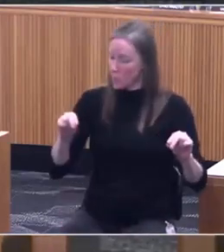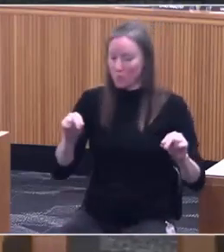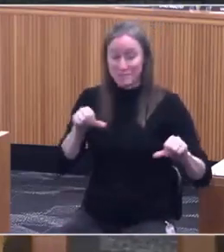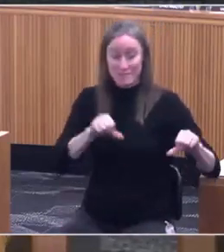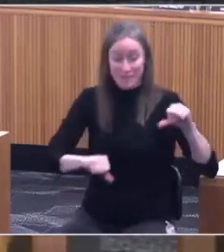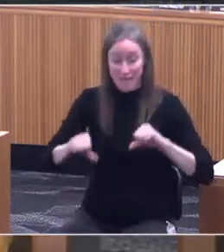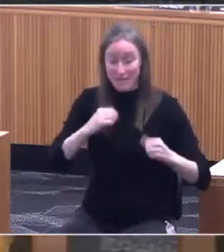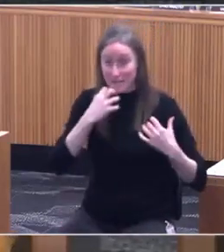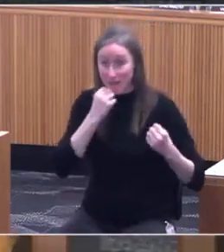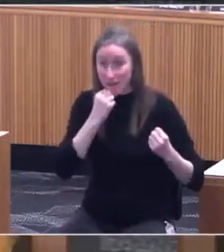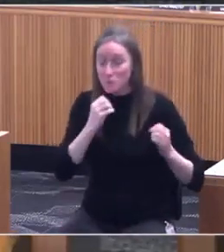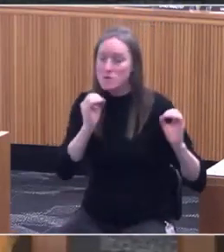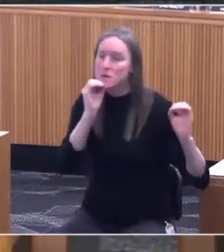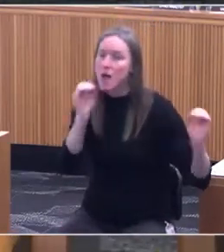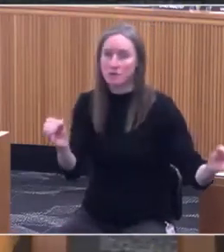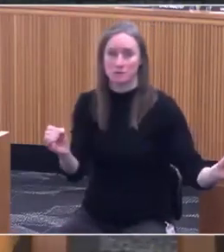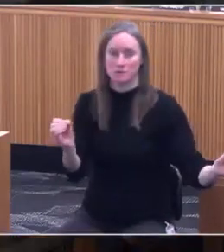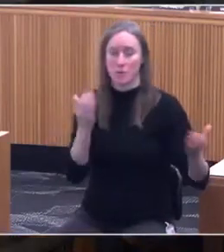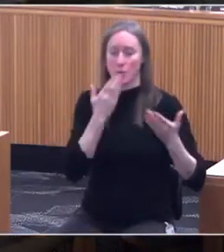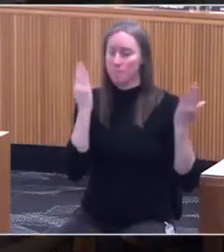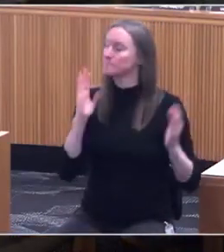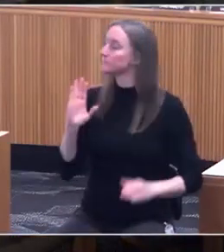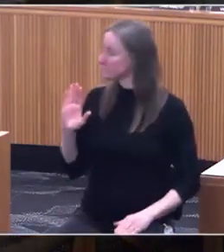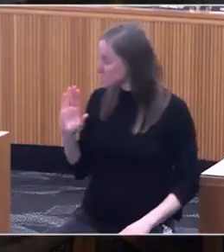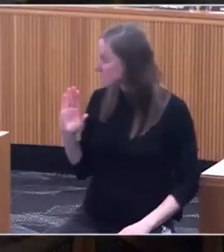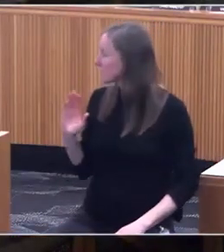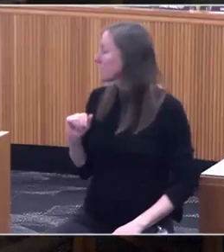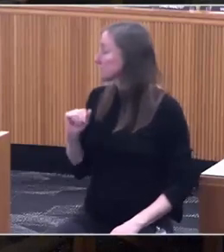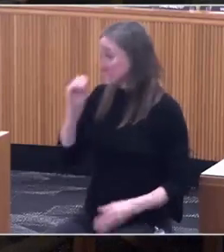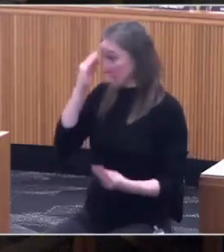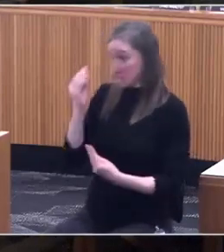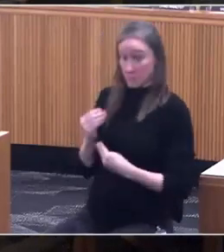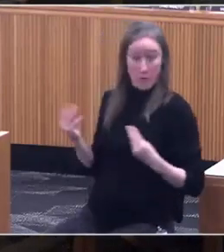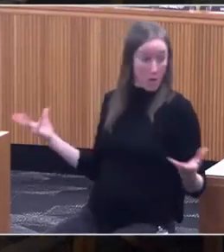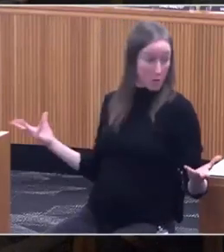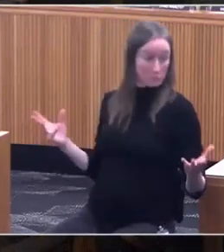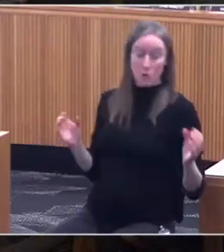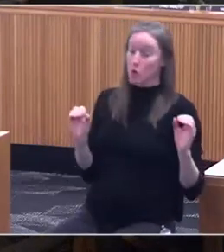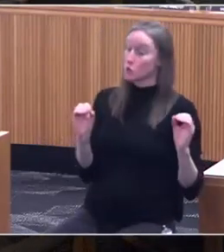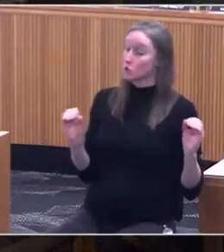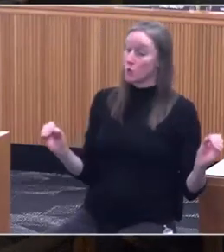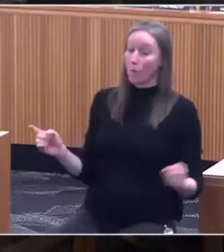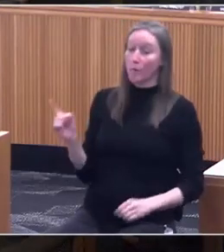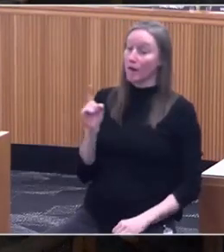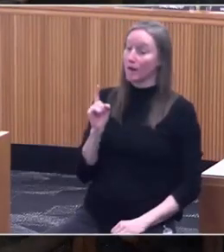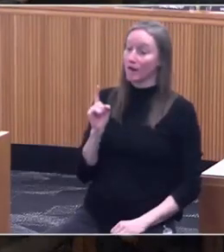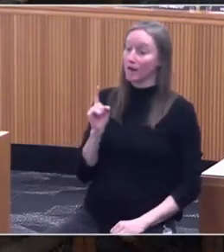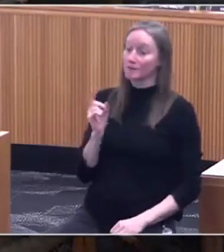[Nosse] And committee, just so you know, there's nobody signed up in opposition to this bill. Just so you know, so if you're looking for the counterpoint to this,